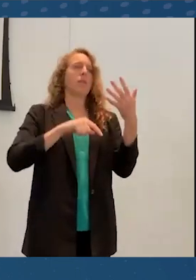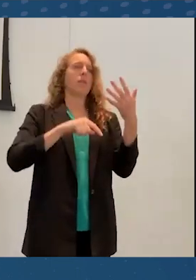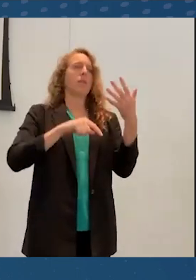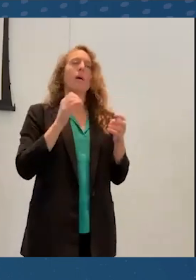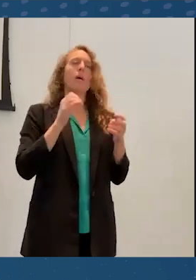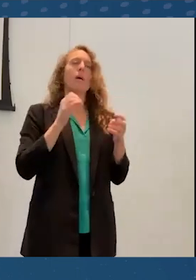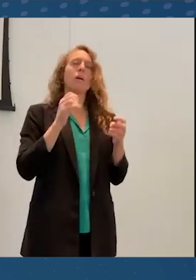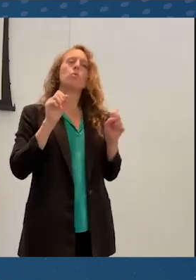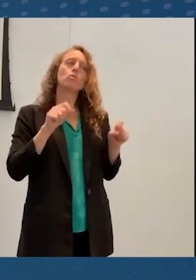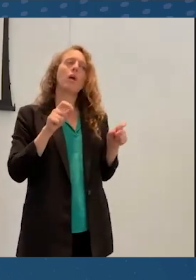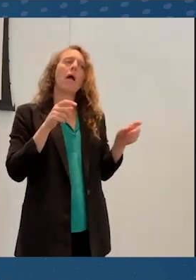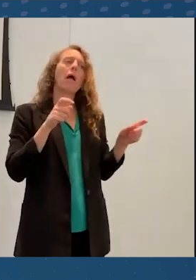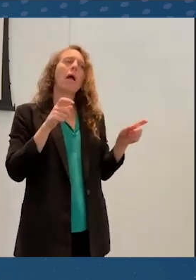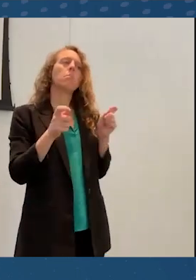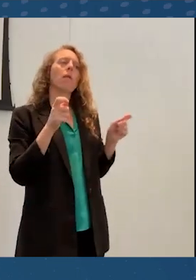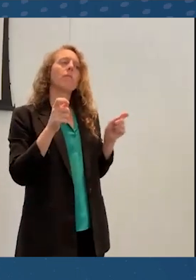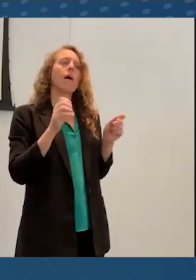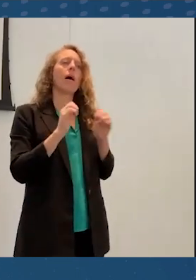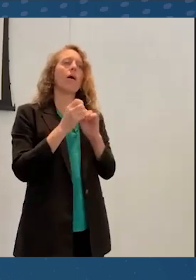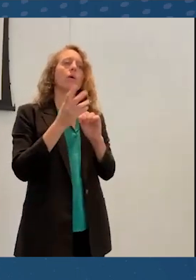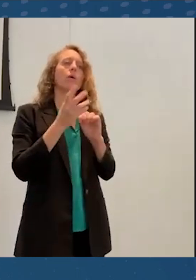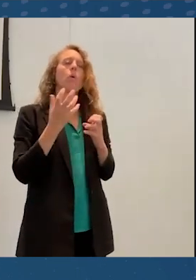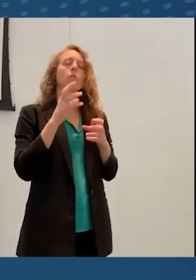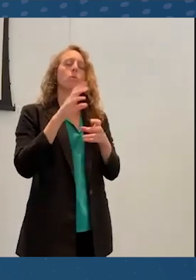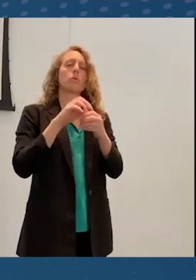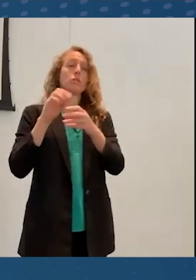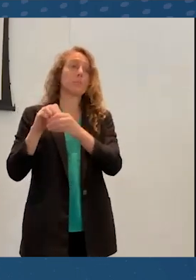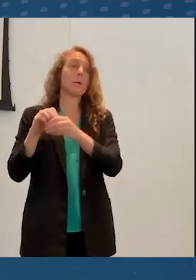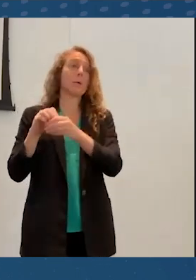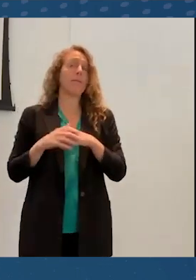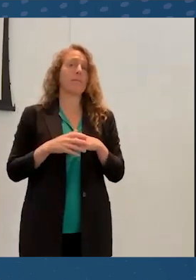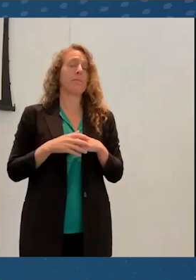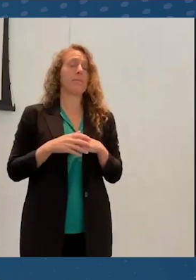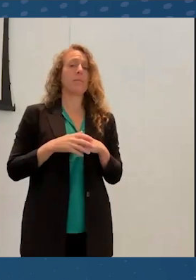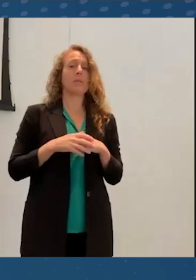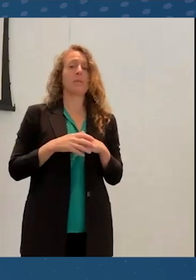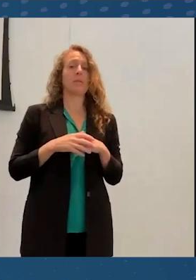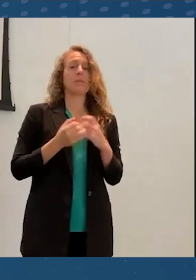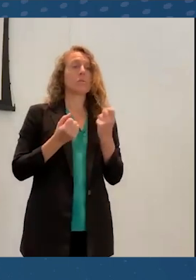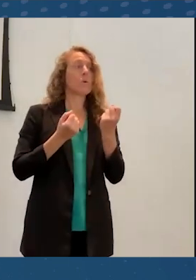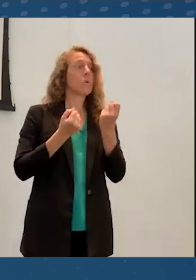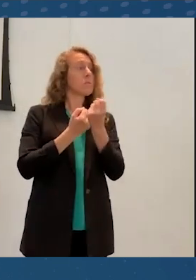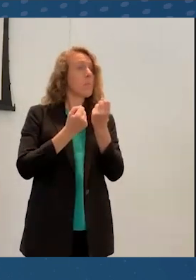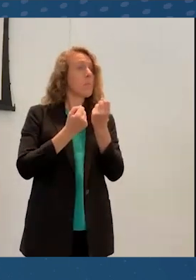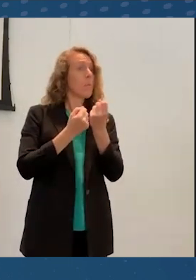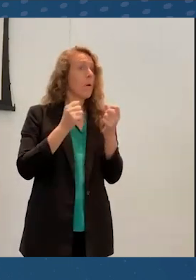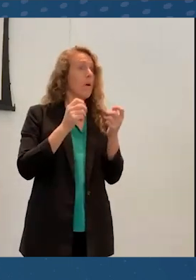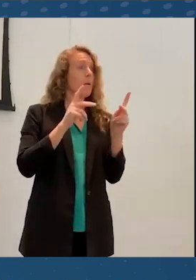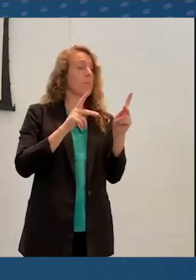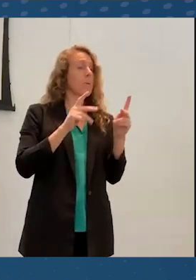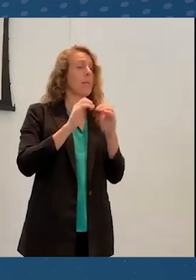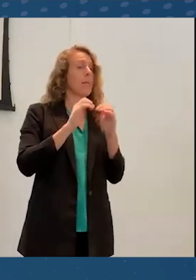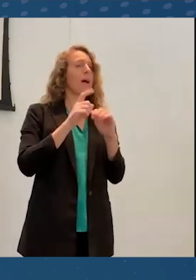So by promoting the ability to customize your avatar so you can